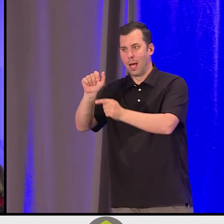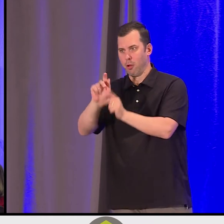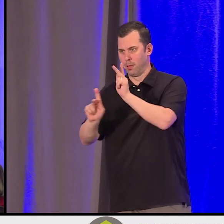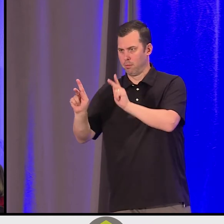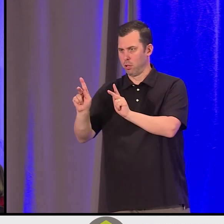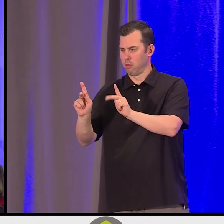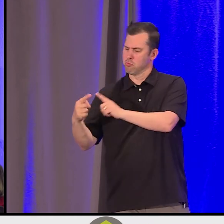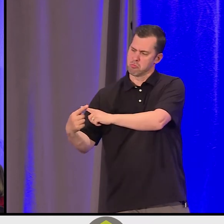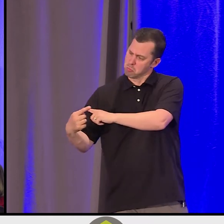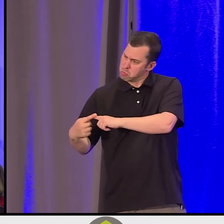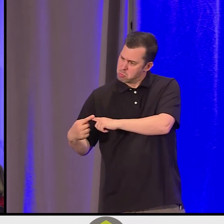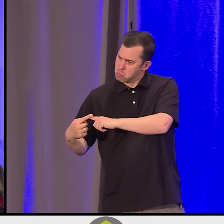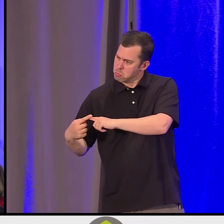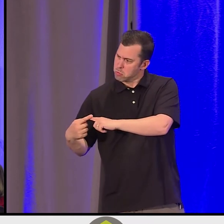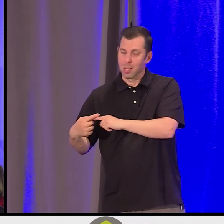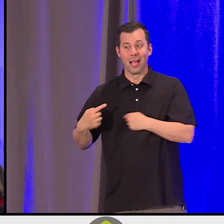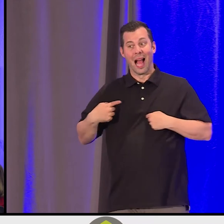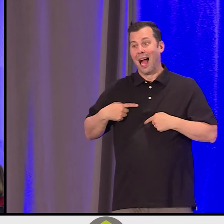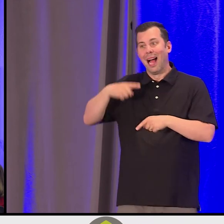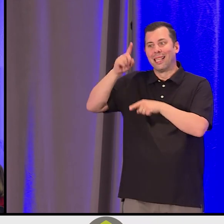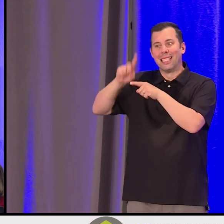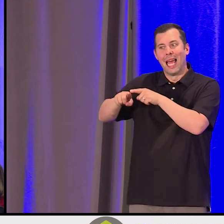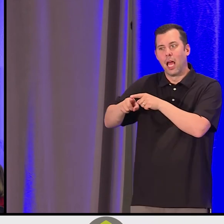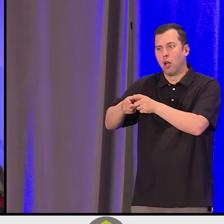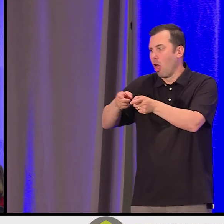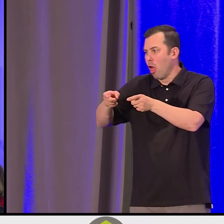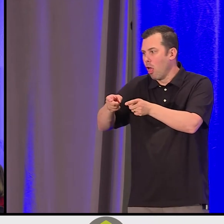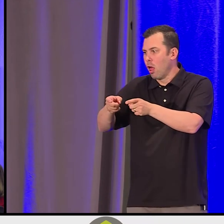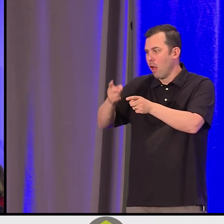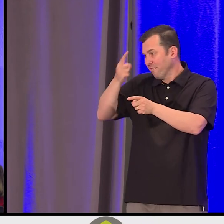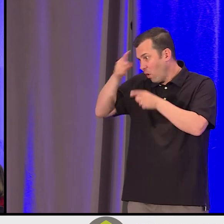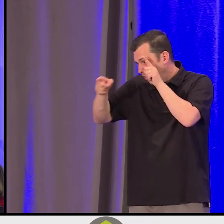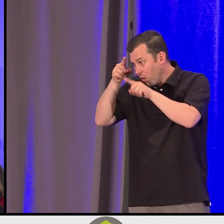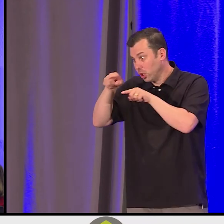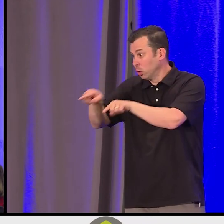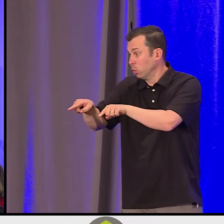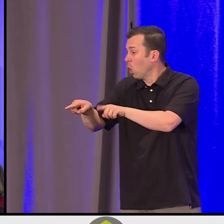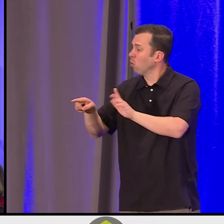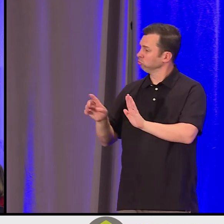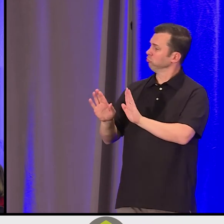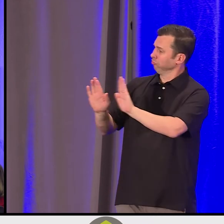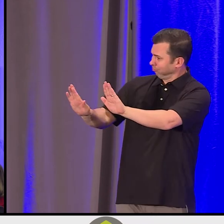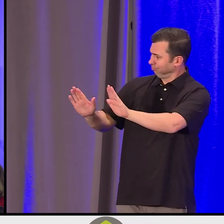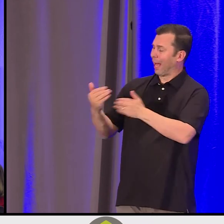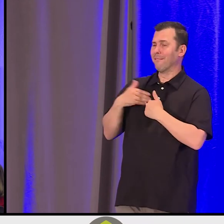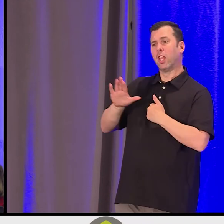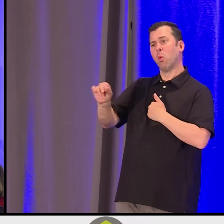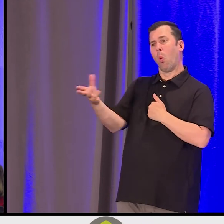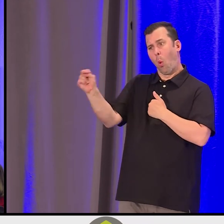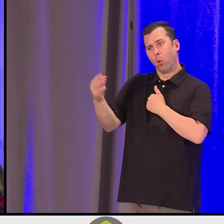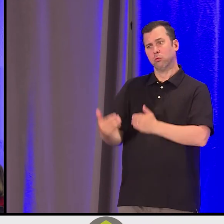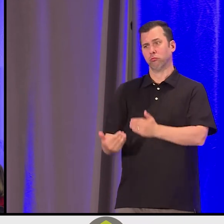That's their responsibility. Let's not take away the responsibility of others to be responsible for themselves.